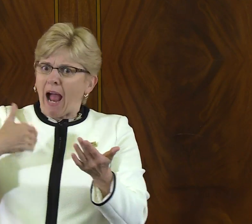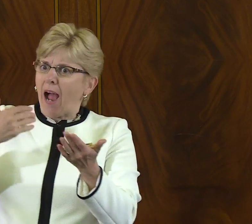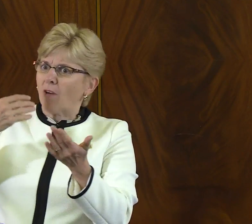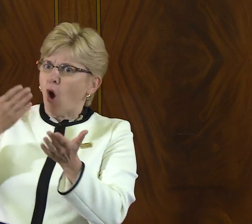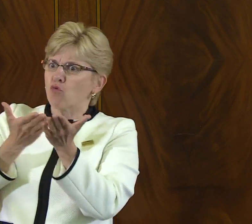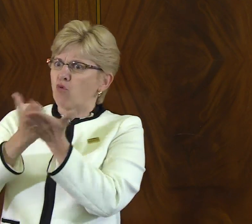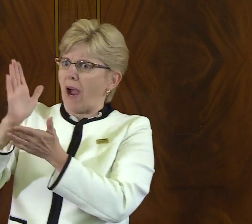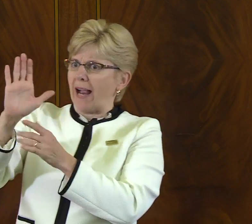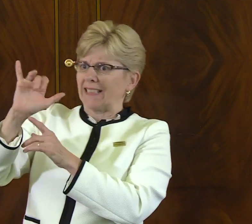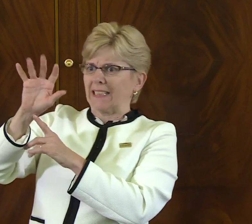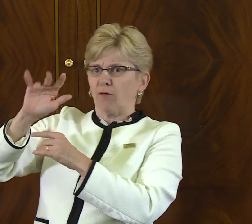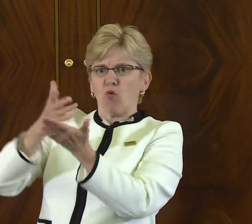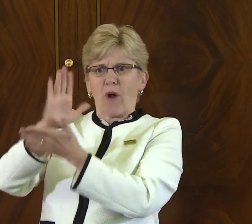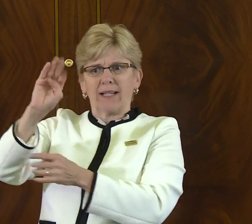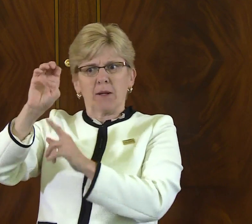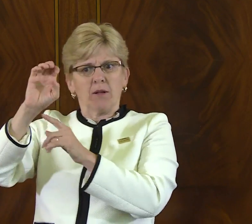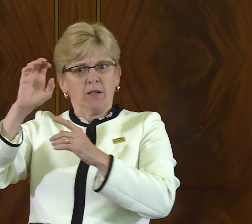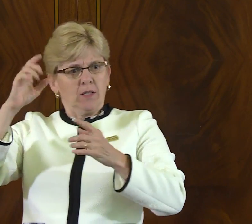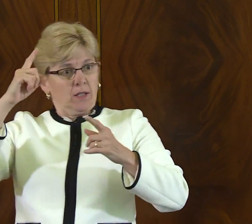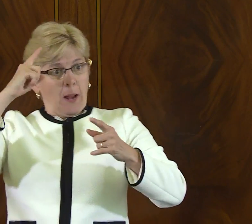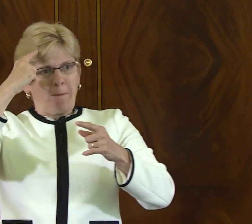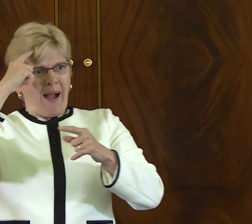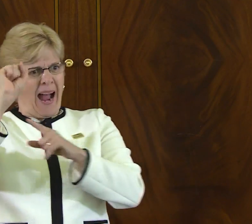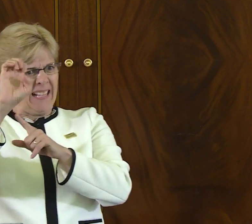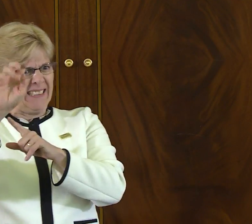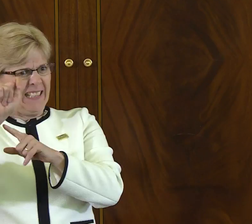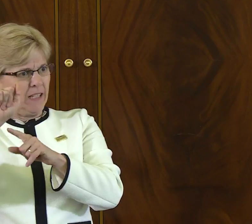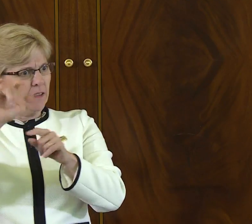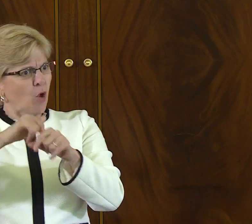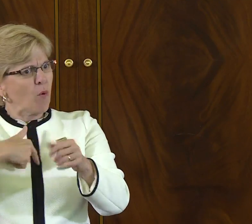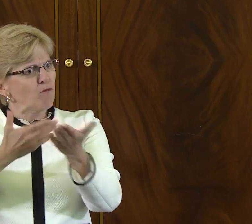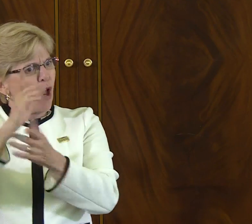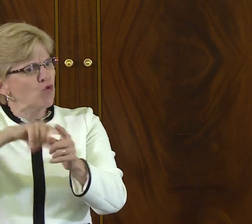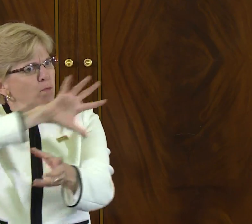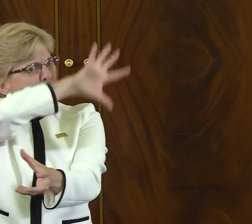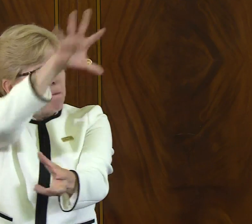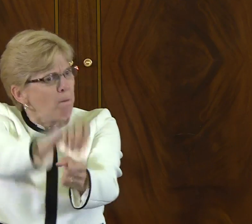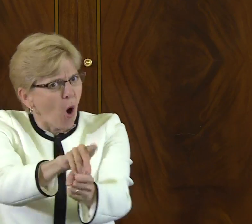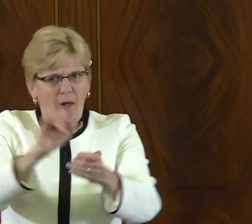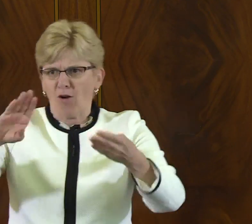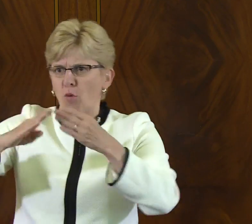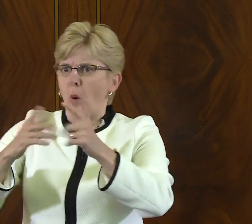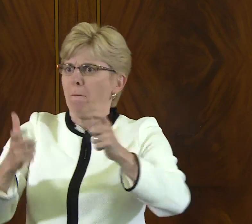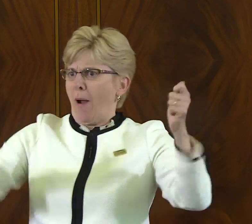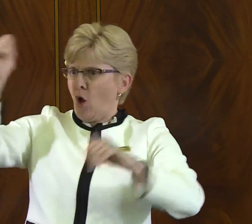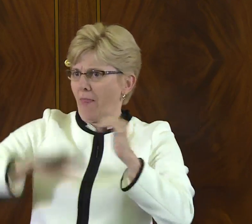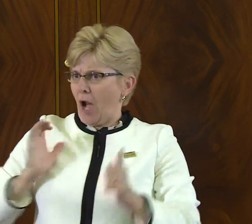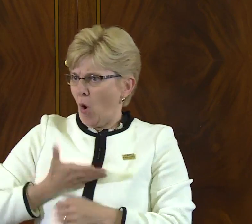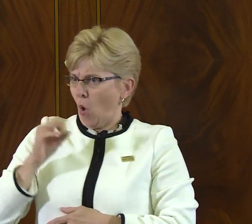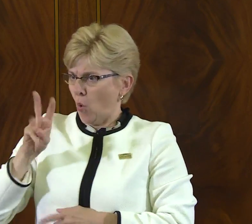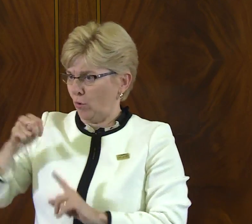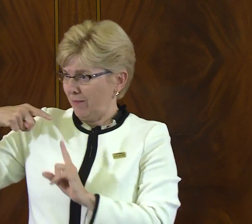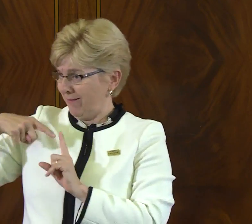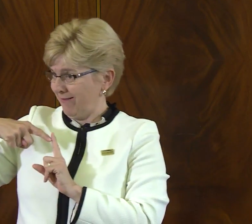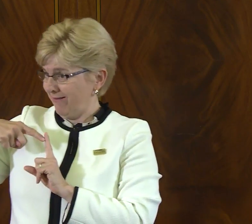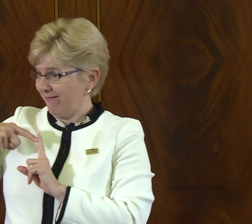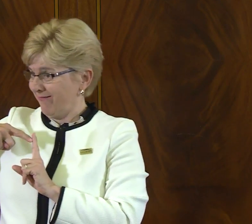that they have civil rights, that we have civil rights, and that civil right mindset has allowed us to participate